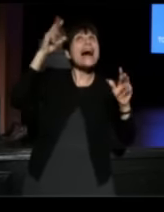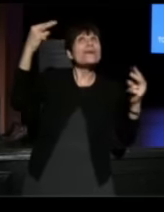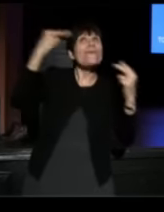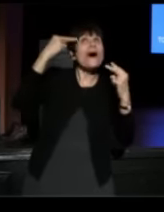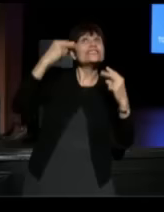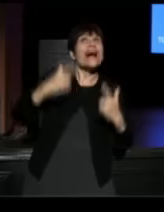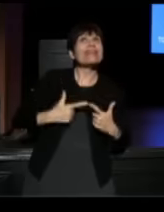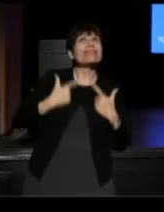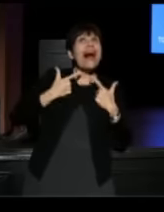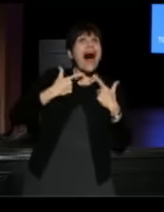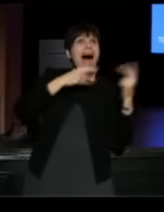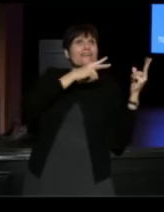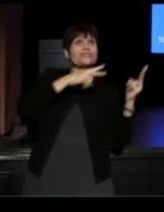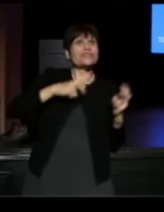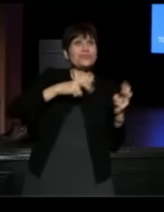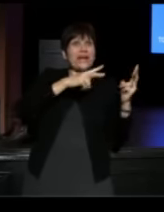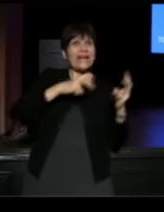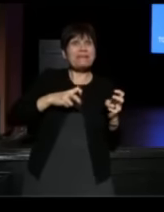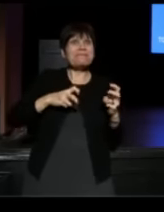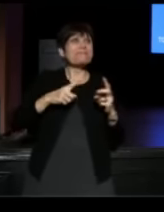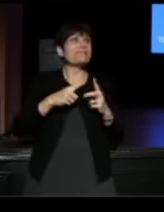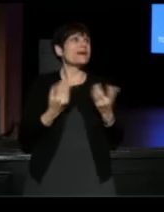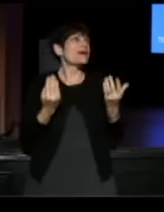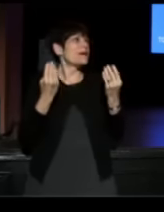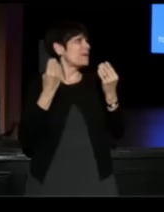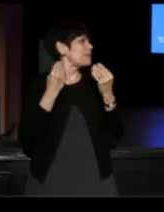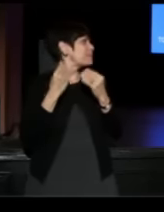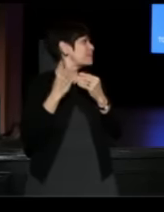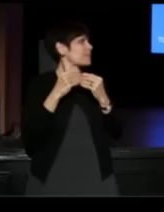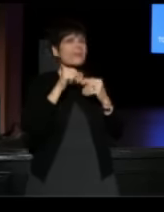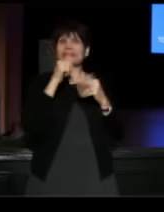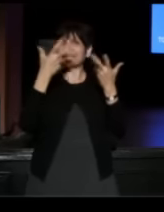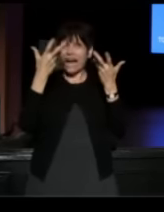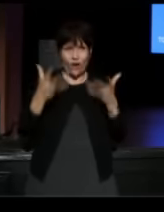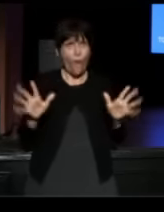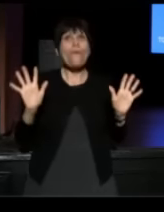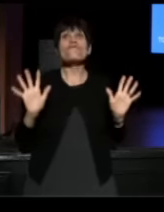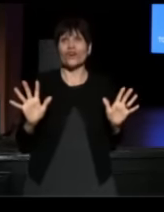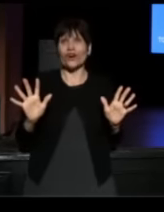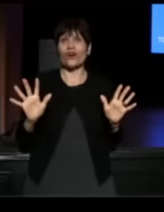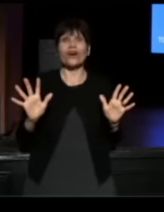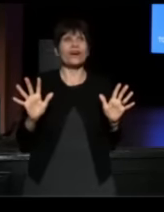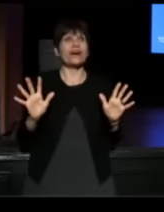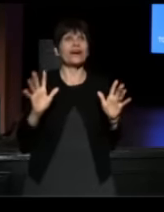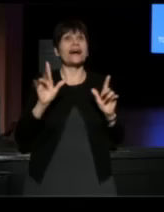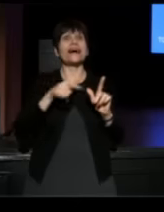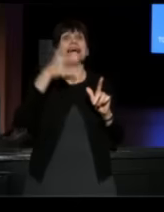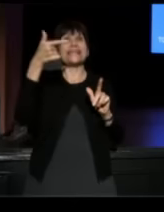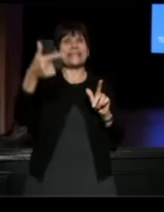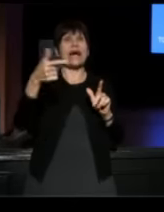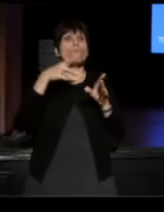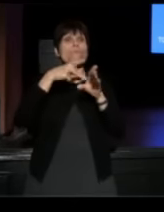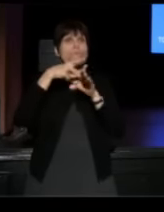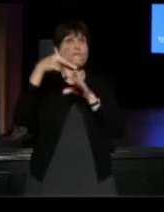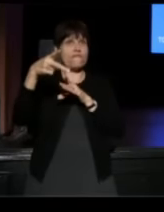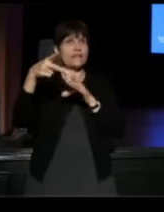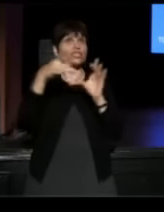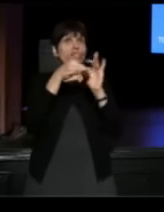So, we've got more for you today! It's not over! We're heading into our next round of professional affinity groups